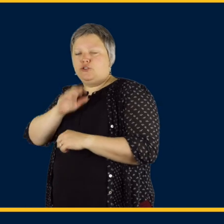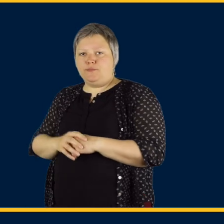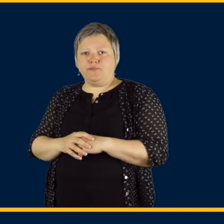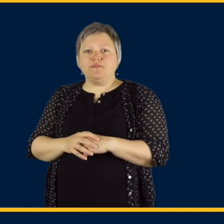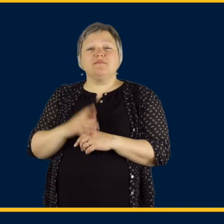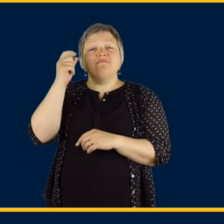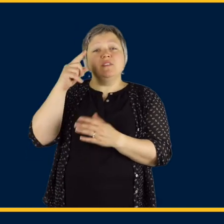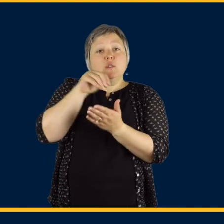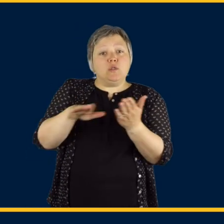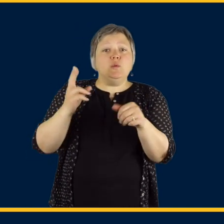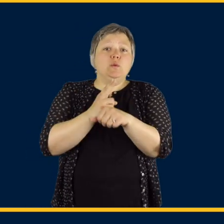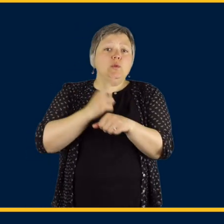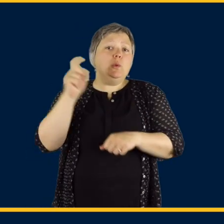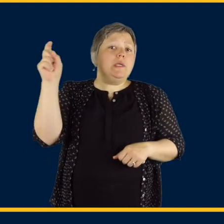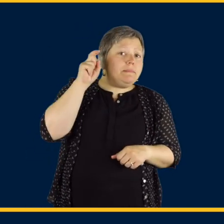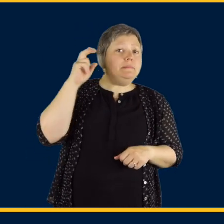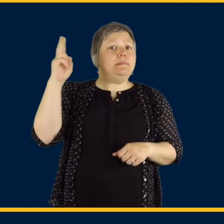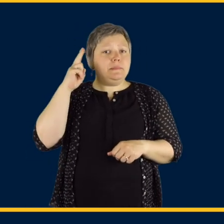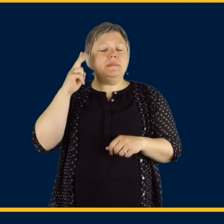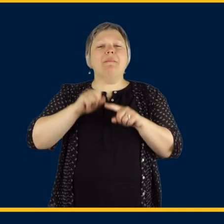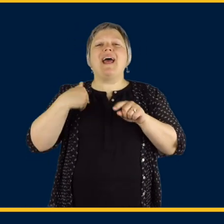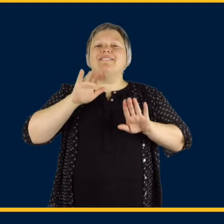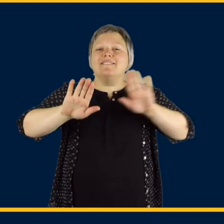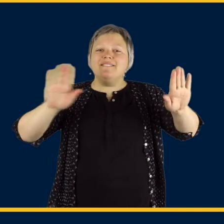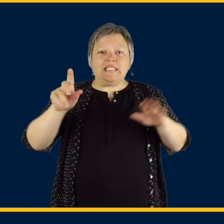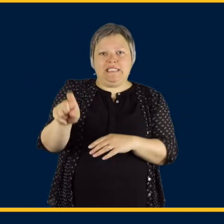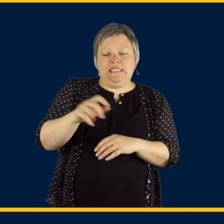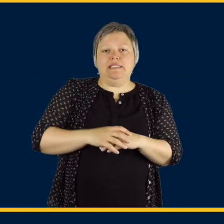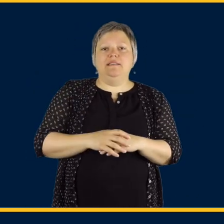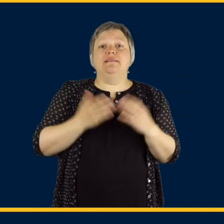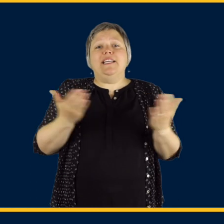Now, it is important to know that students benefit and use their amplification devices differently.